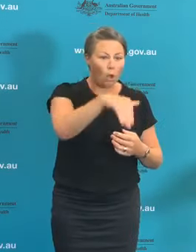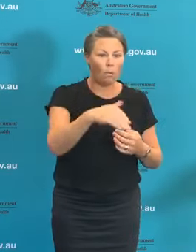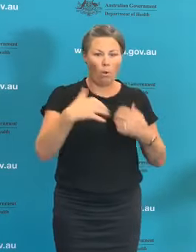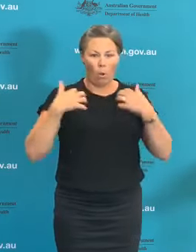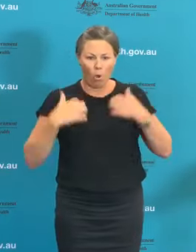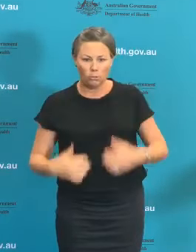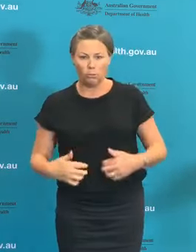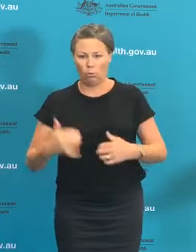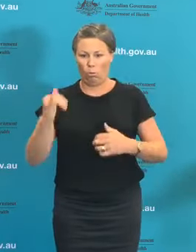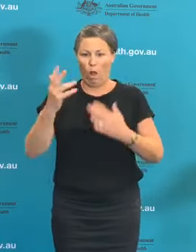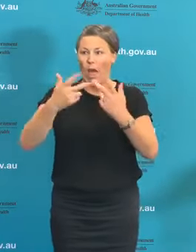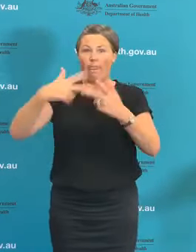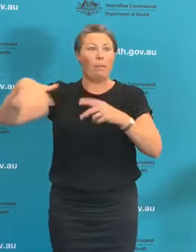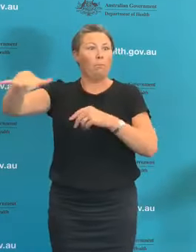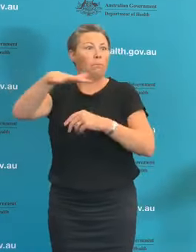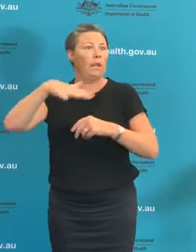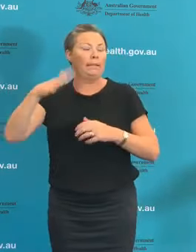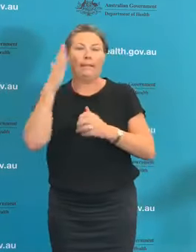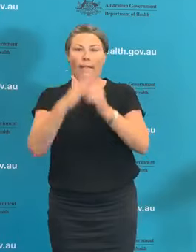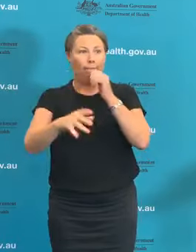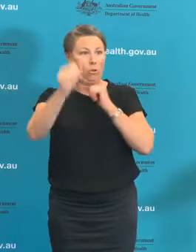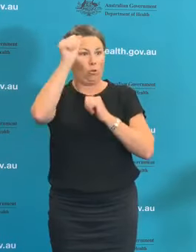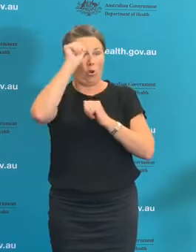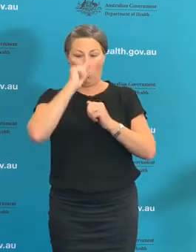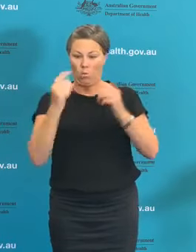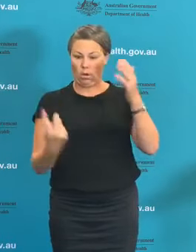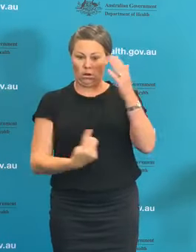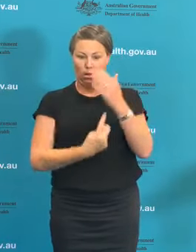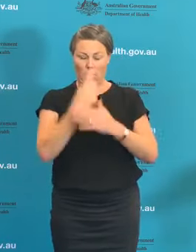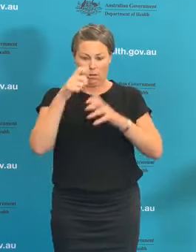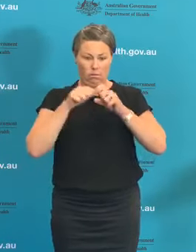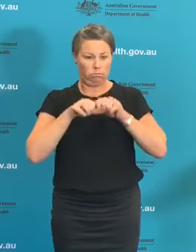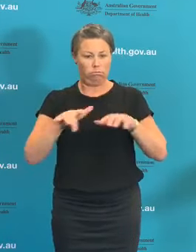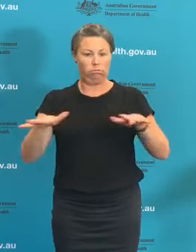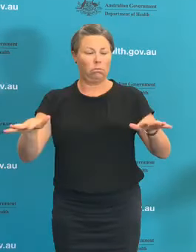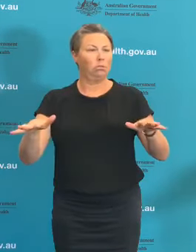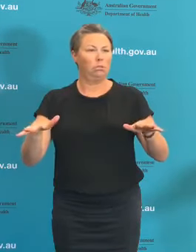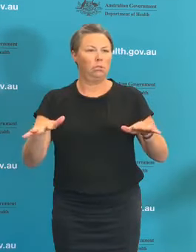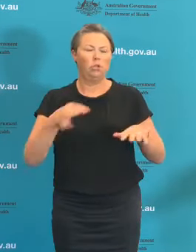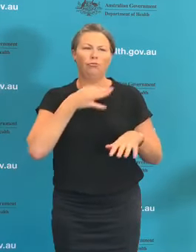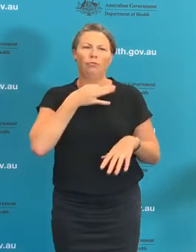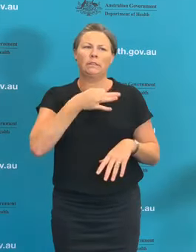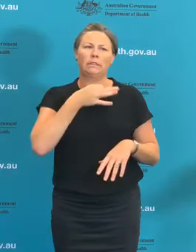where people are closely housed together, we have to be particularly attentive to